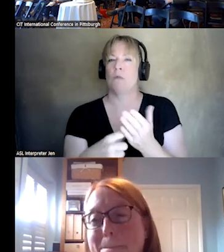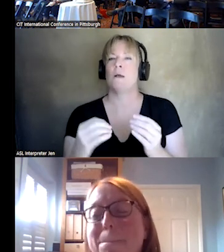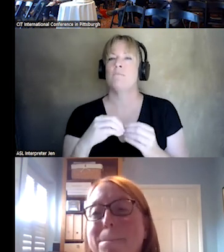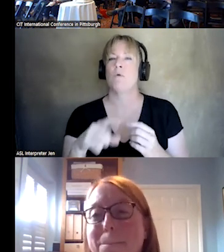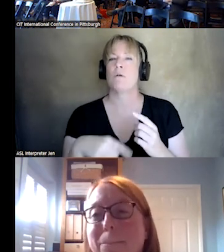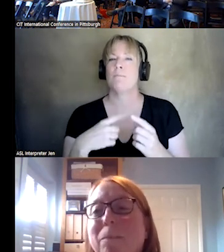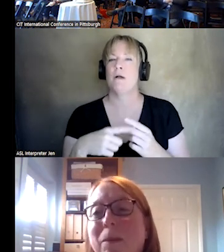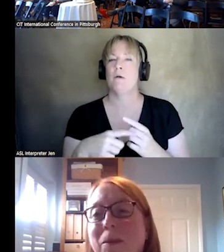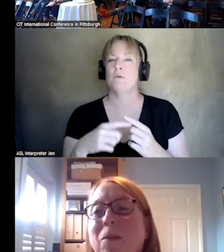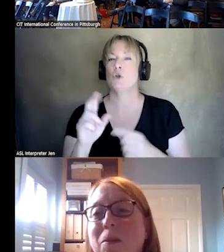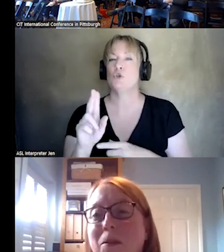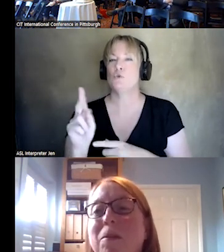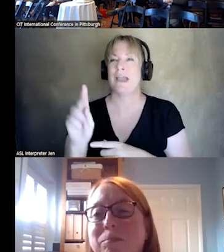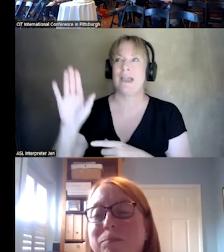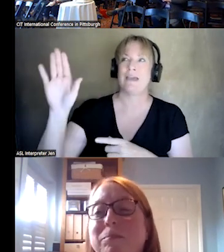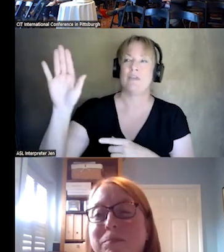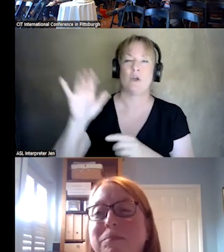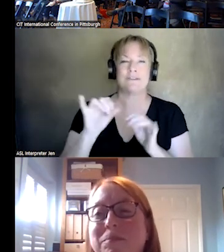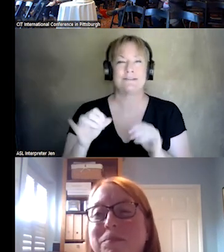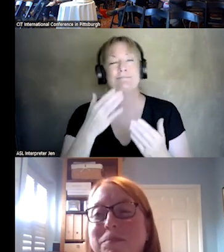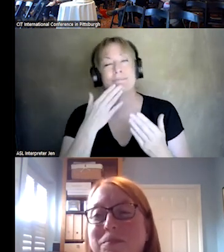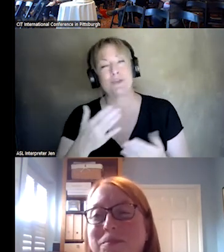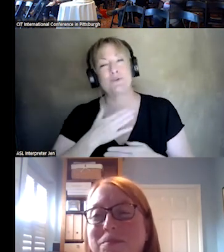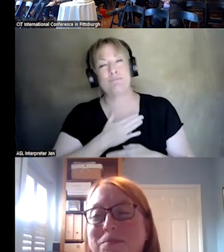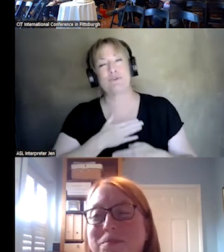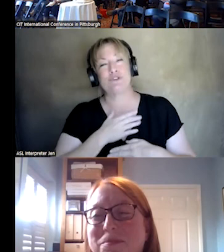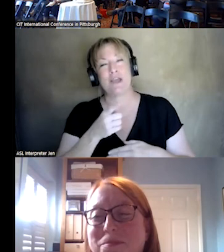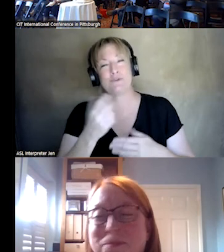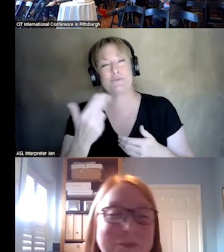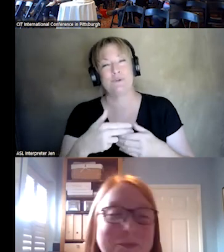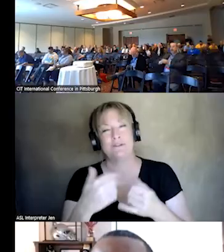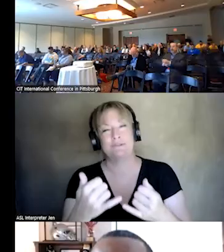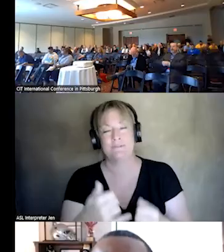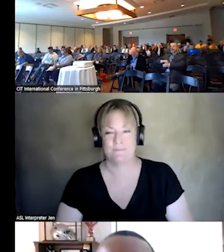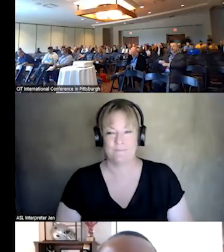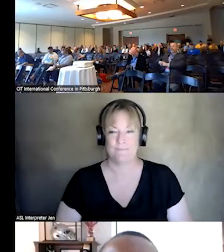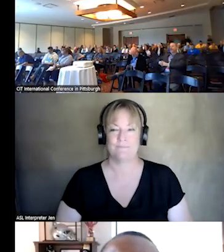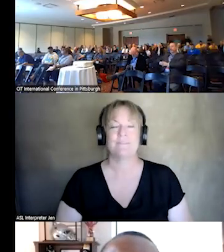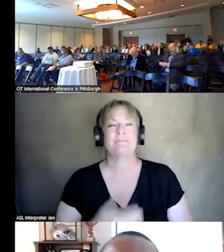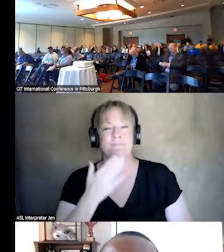SOME OF THE UK SYSTEMS. THANK YOU SO MUCH. WE APPRECIATE YOU BEING WITH US TODAY. THANK YOU. >>